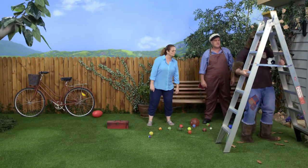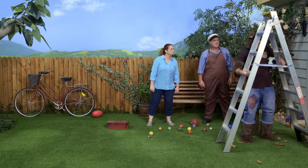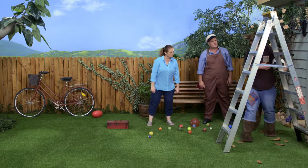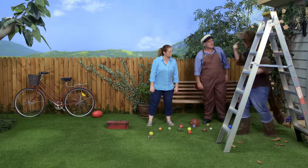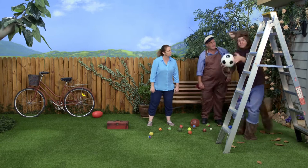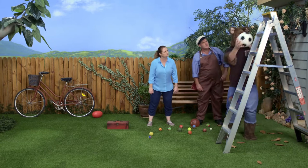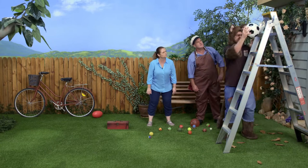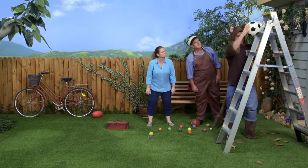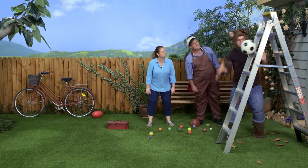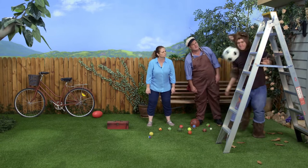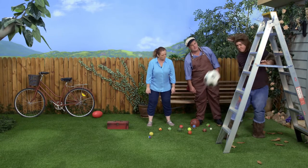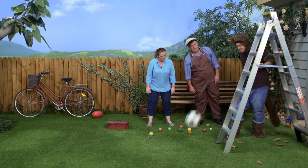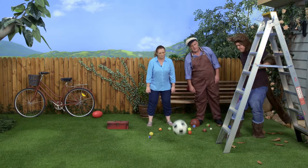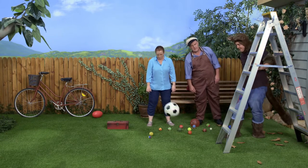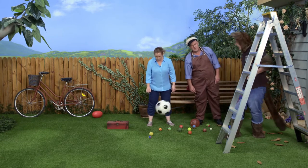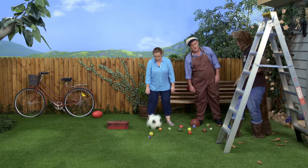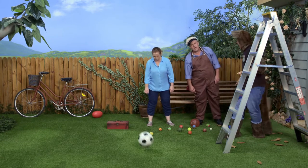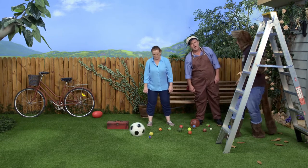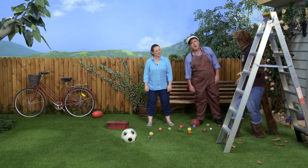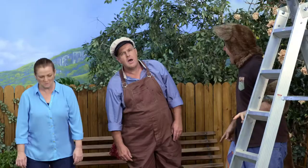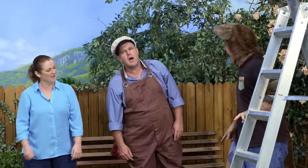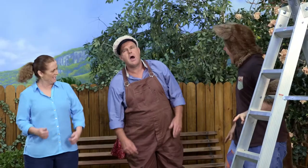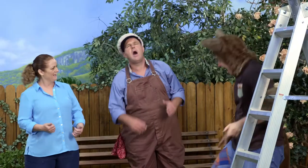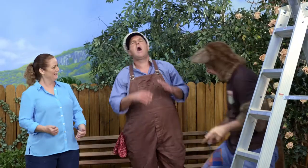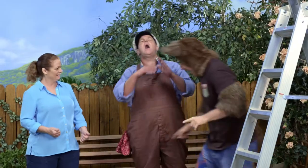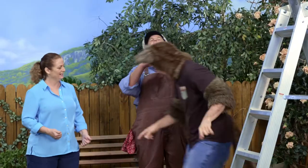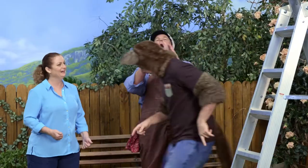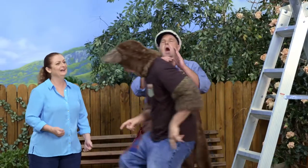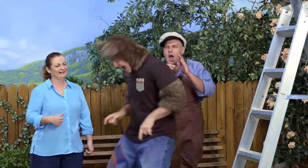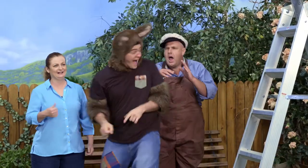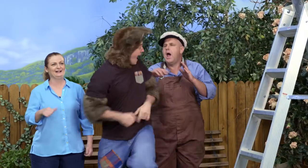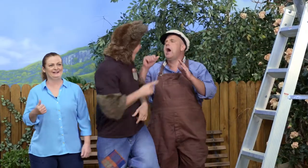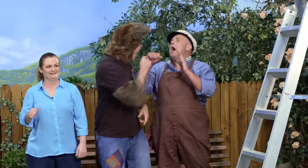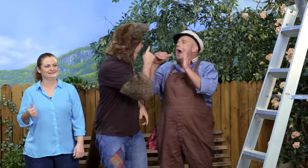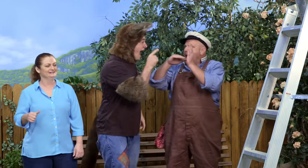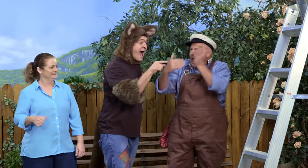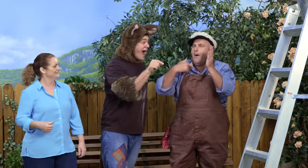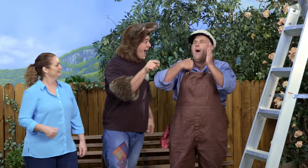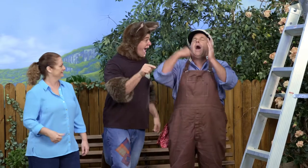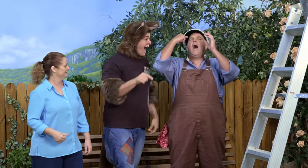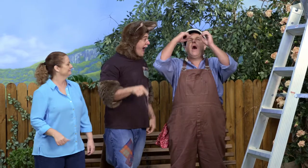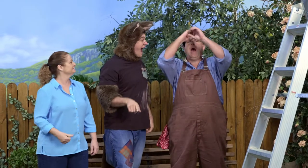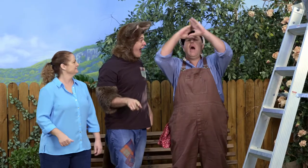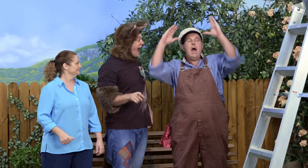Are you watching? Oh! Now I understand what you want to do.